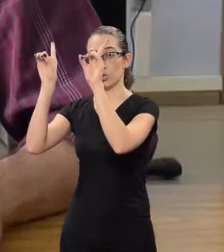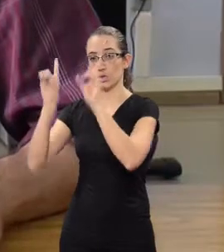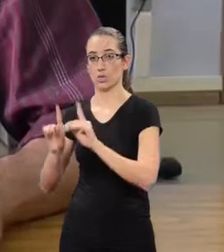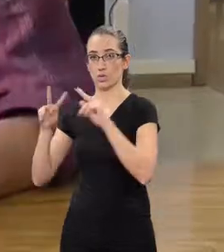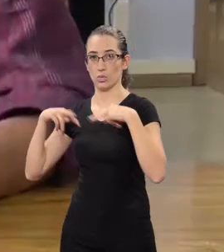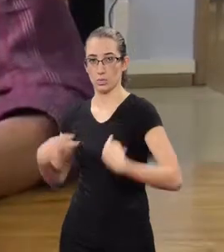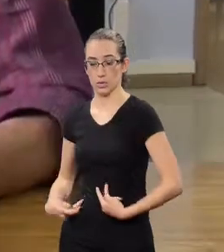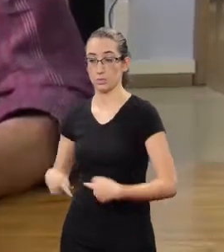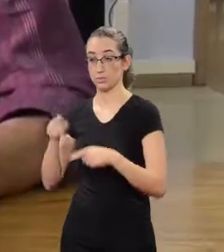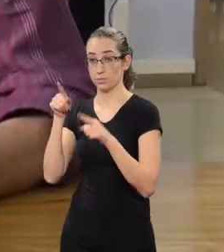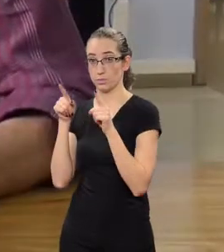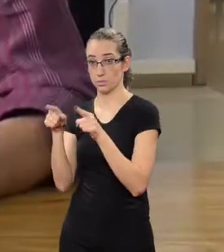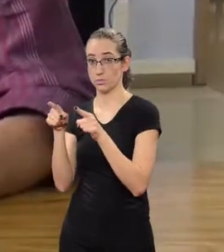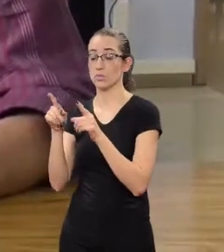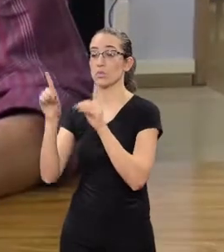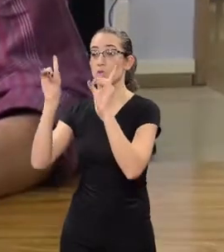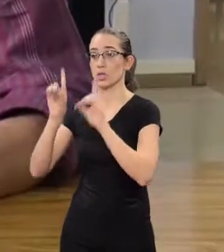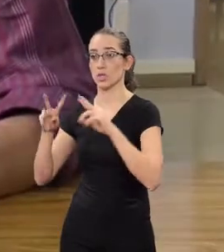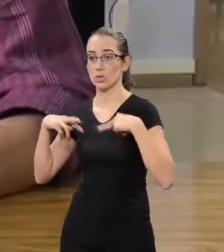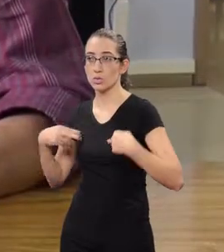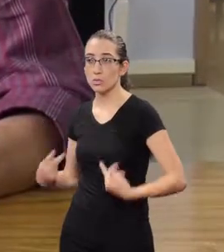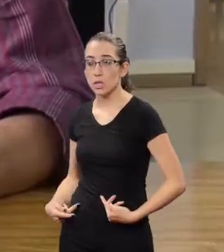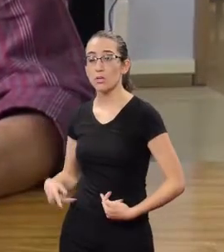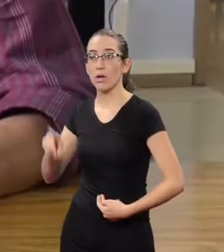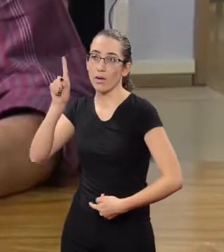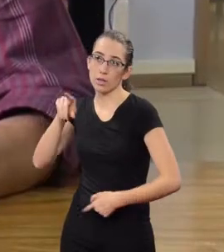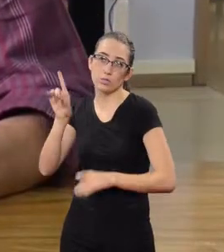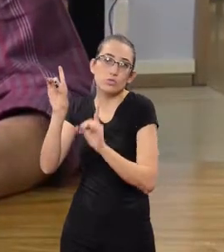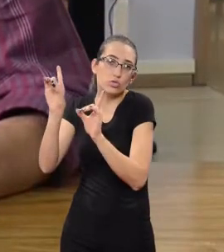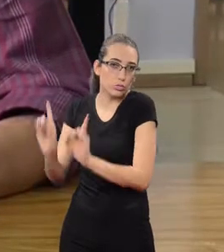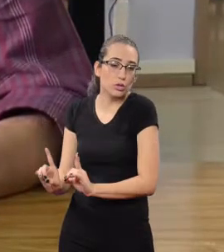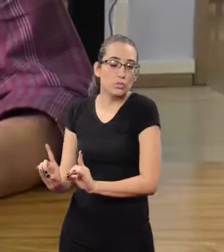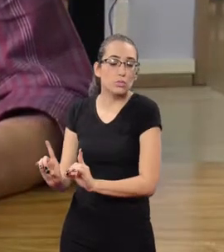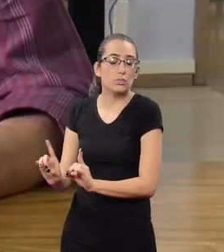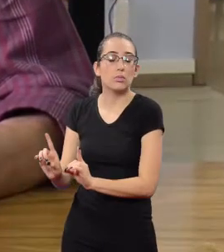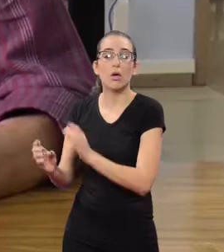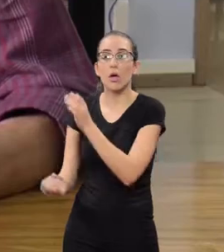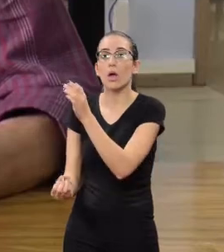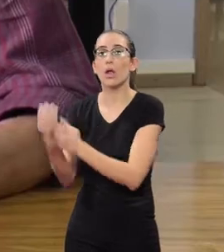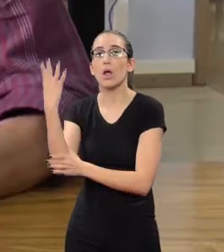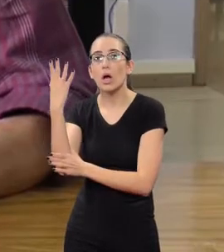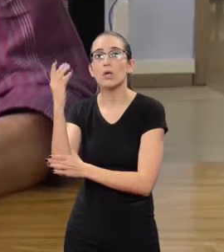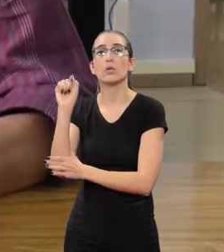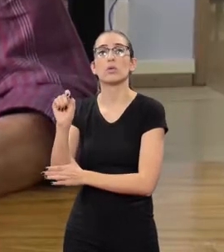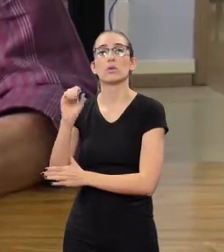Human Rights are built through